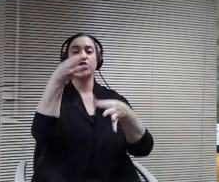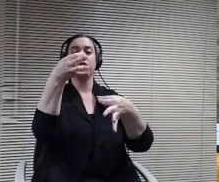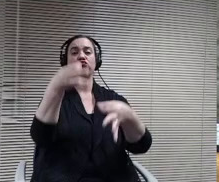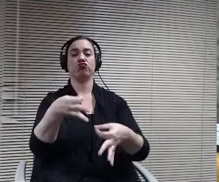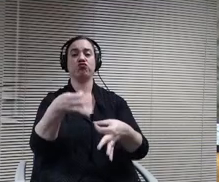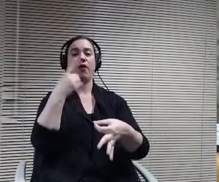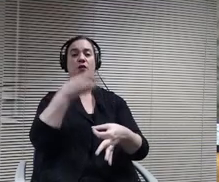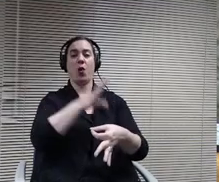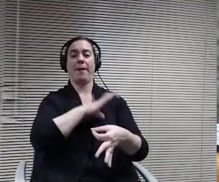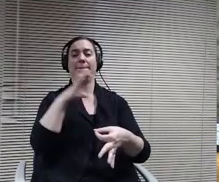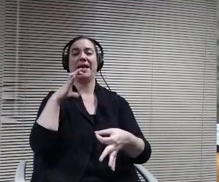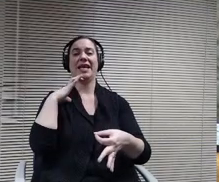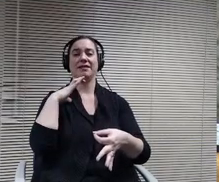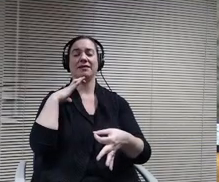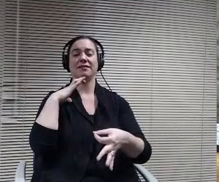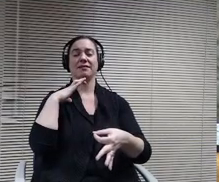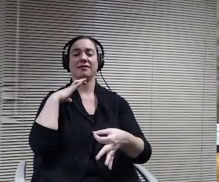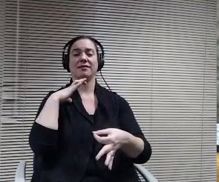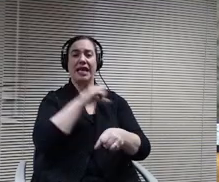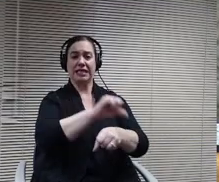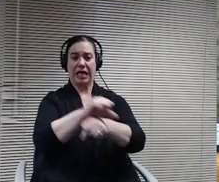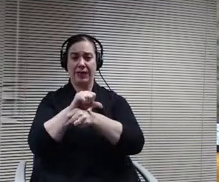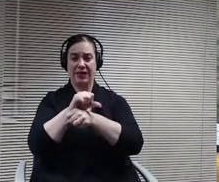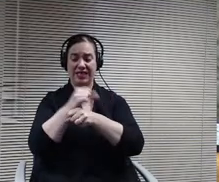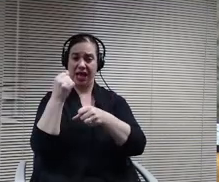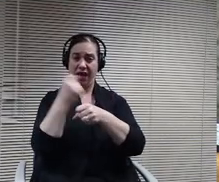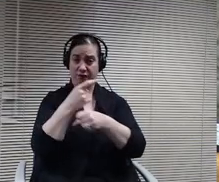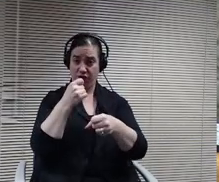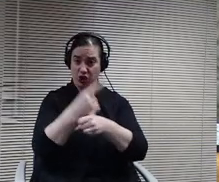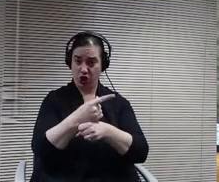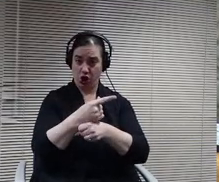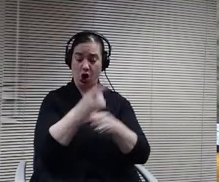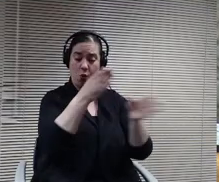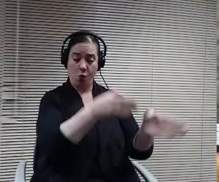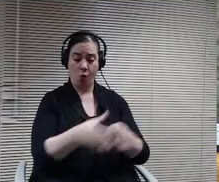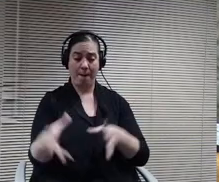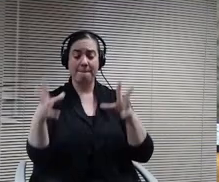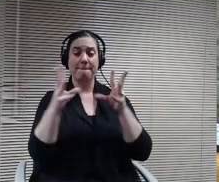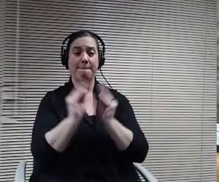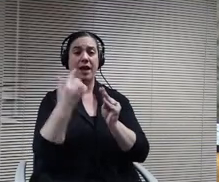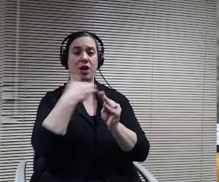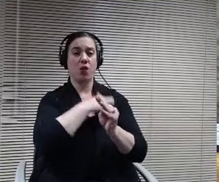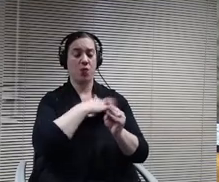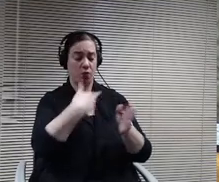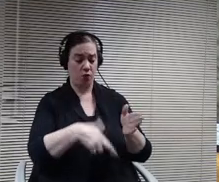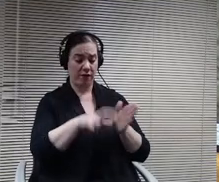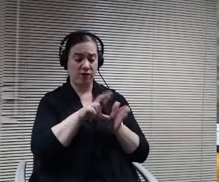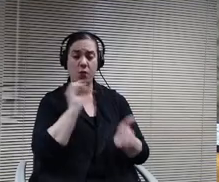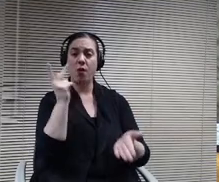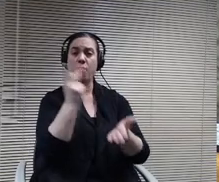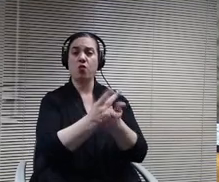the organizational meeting, the board is asked to review and approve the list of committee assignments for 2021 S.